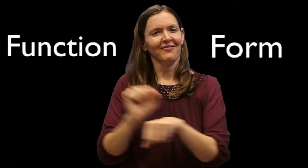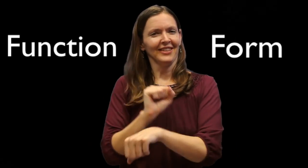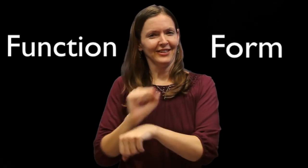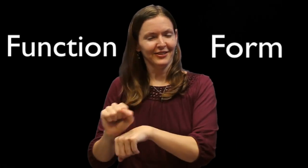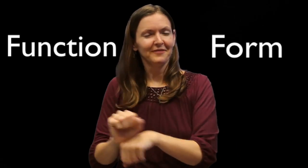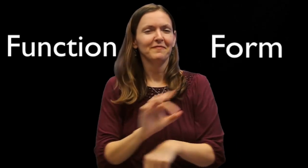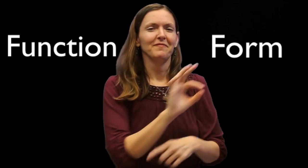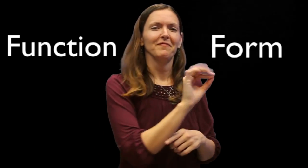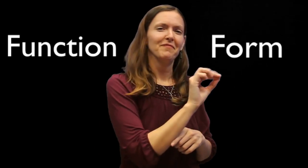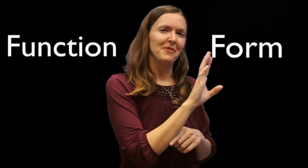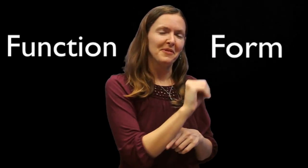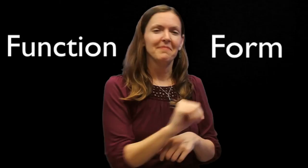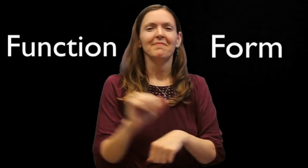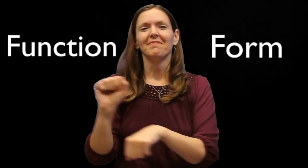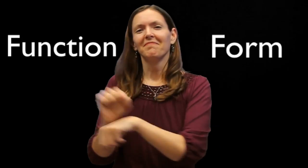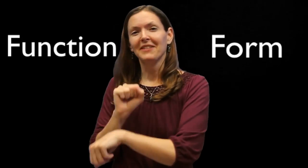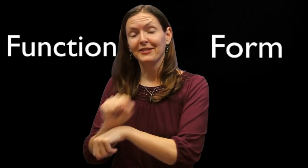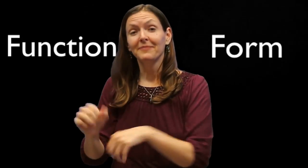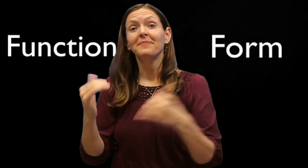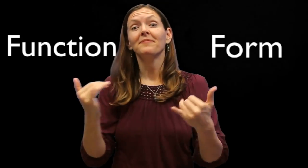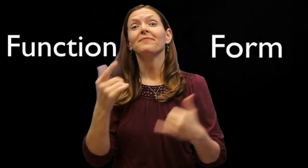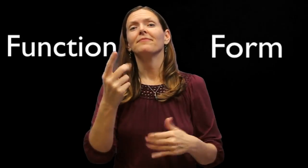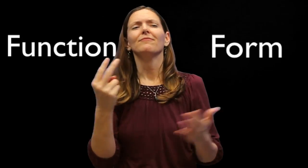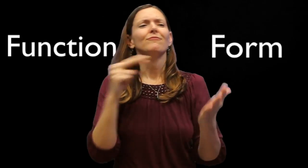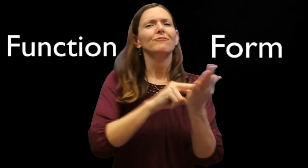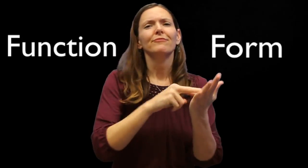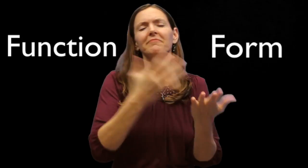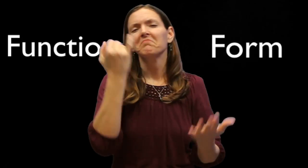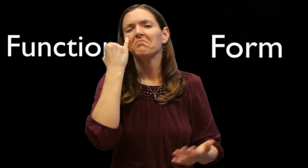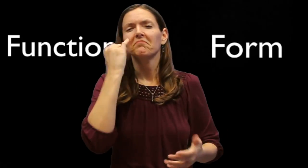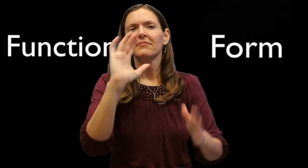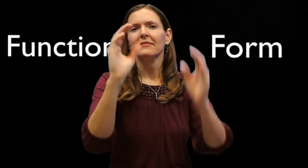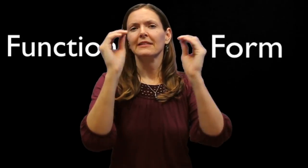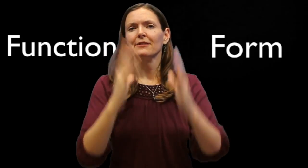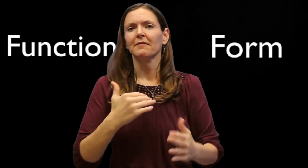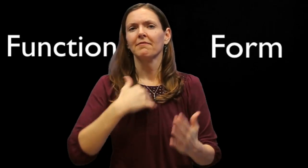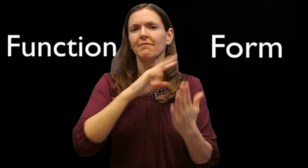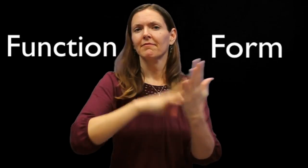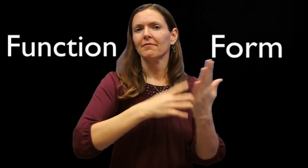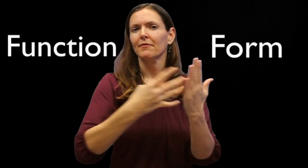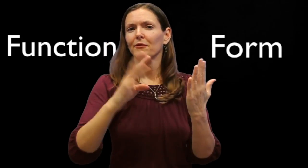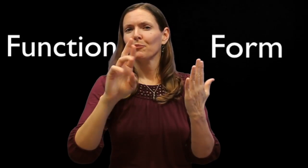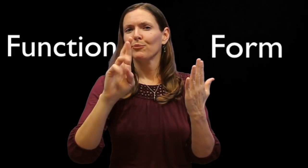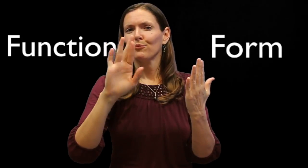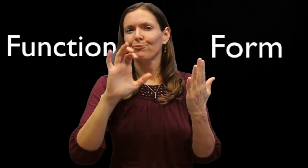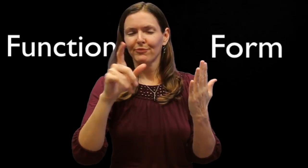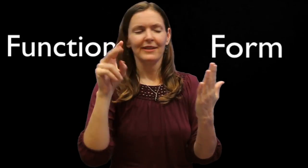That's the difference between "form" and "function". Now, if your teacher has a rubric, go ahead and take a